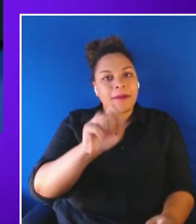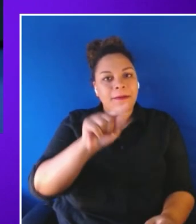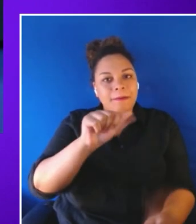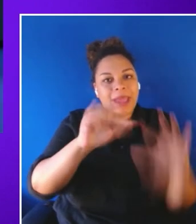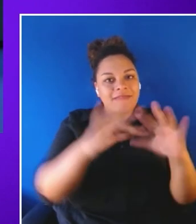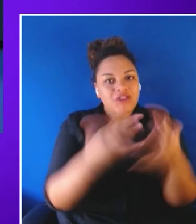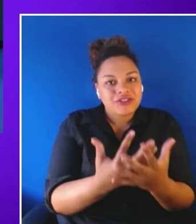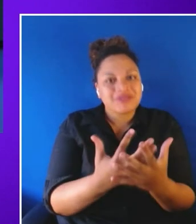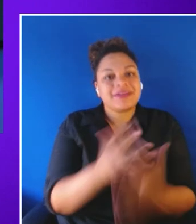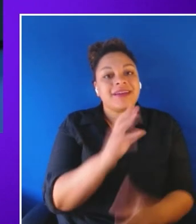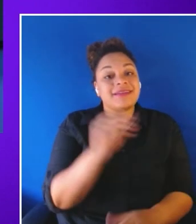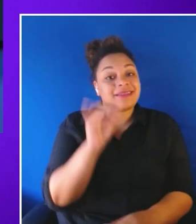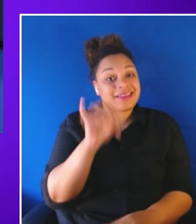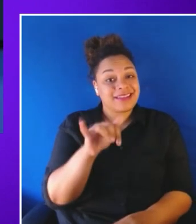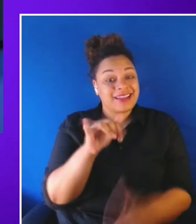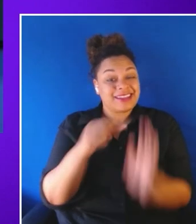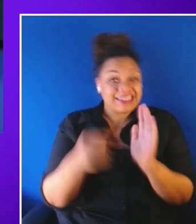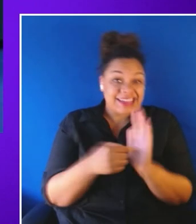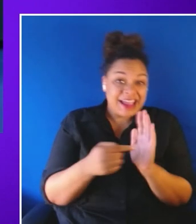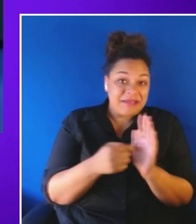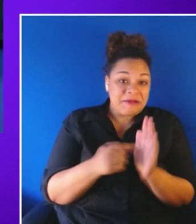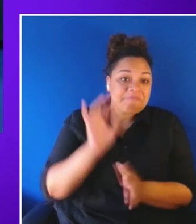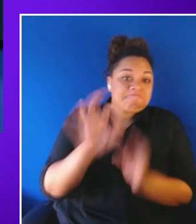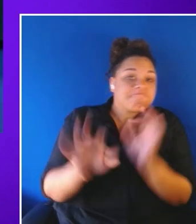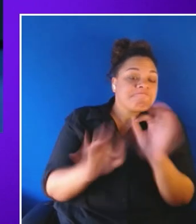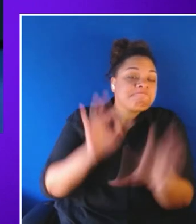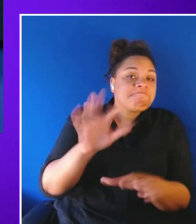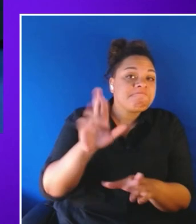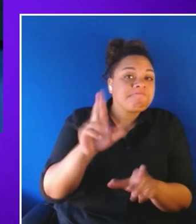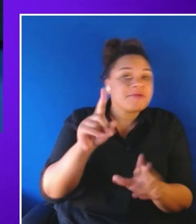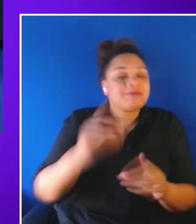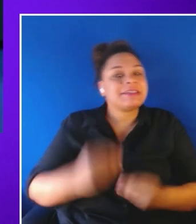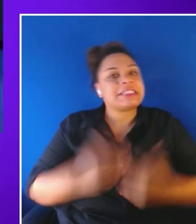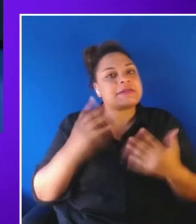inspiration for a potential accessibility features that you would like to implement in your solution,